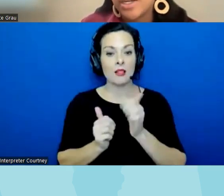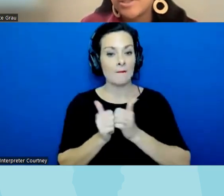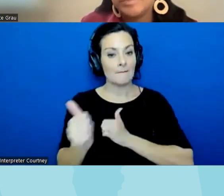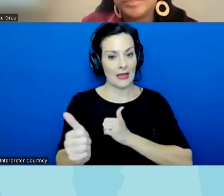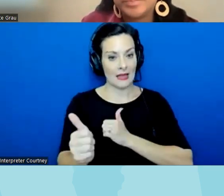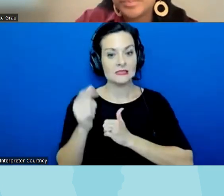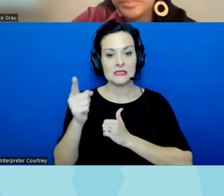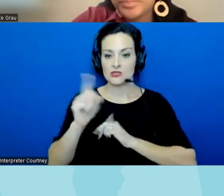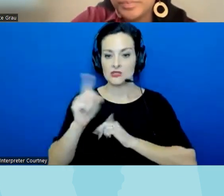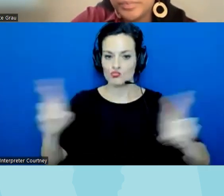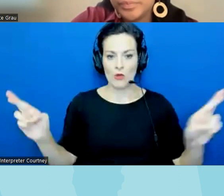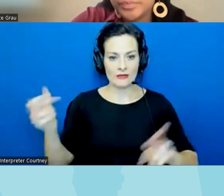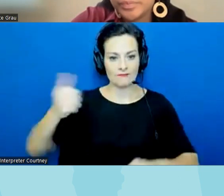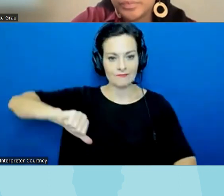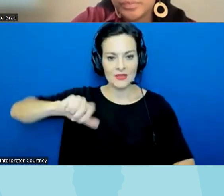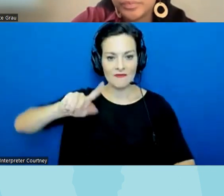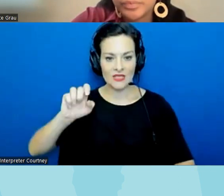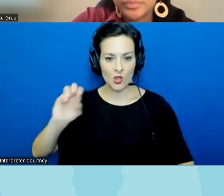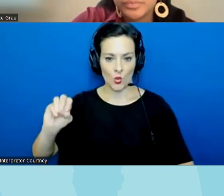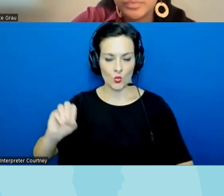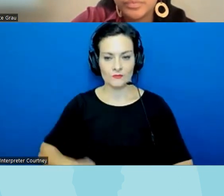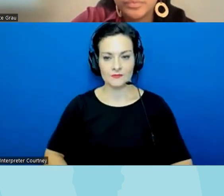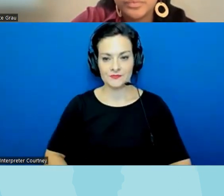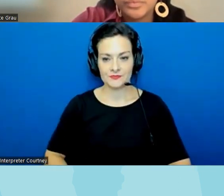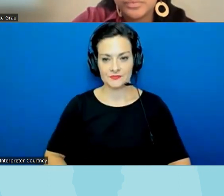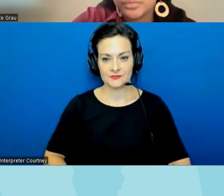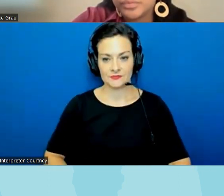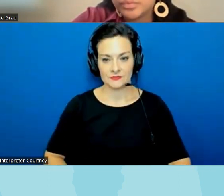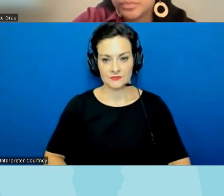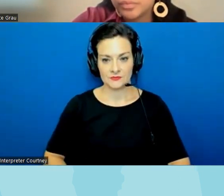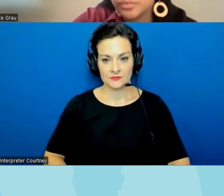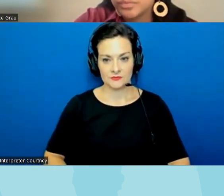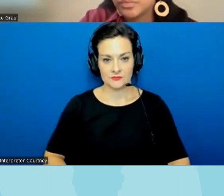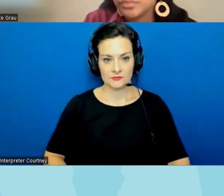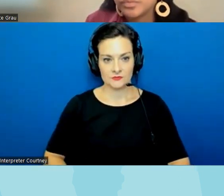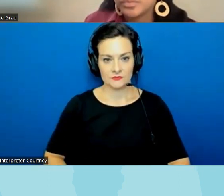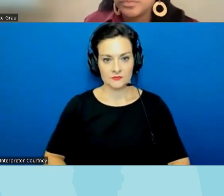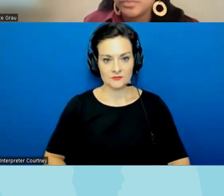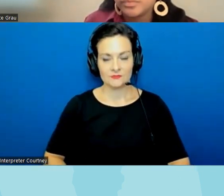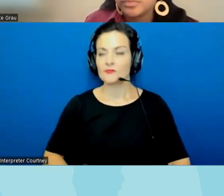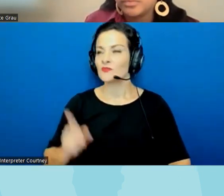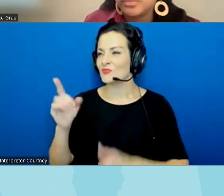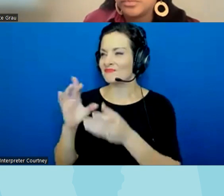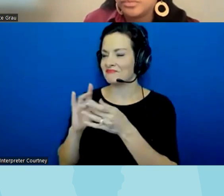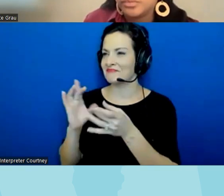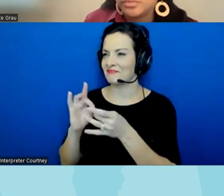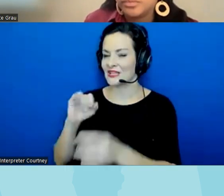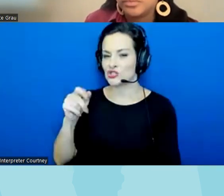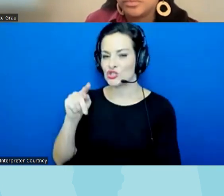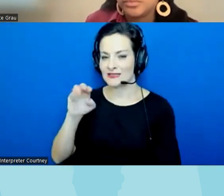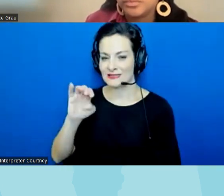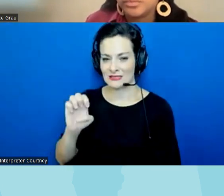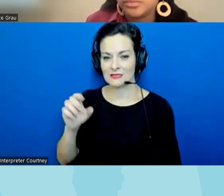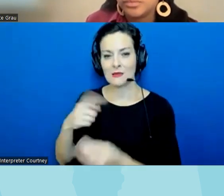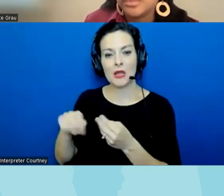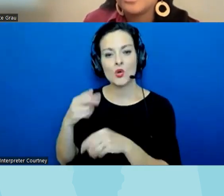ready I love what you said Justice about um you know the sort of use of social media um